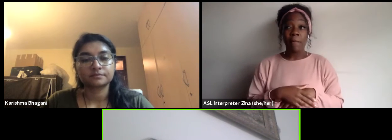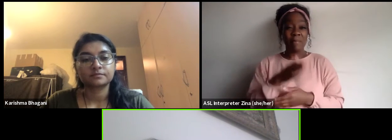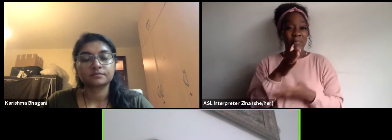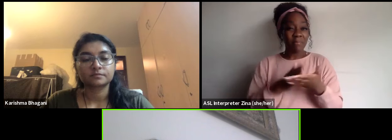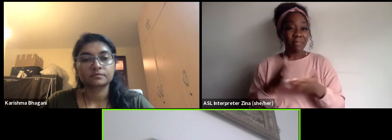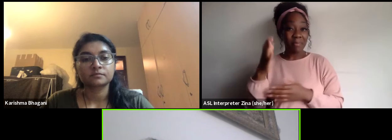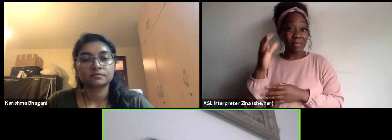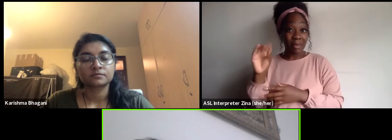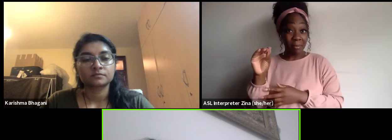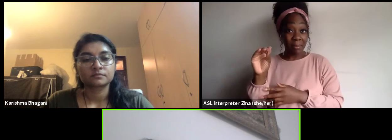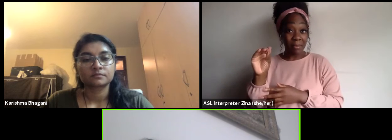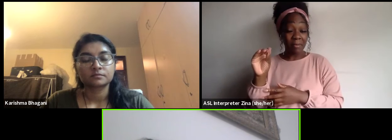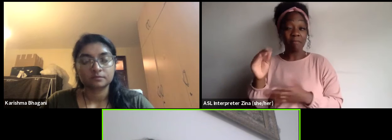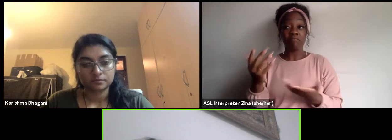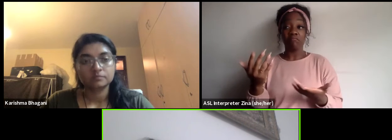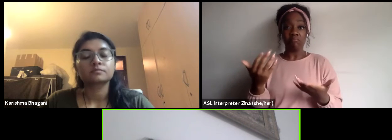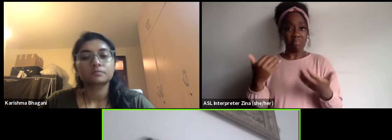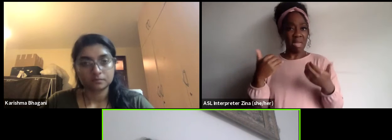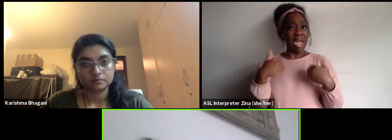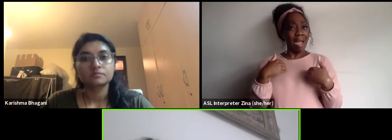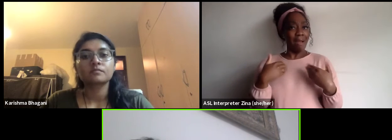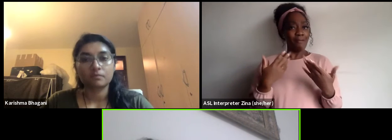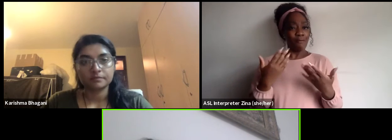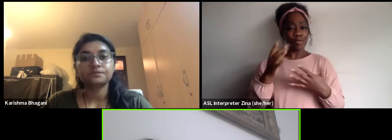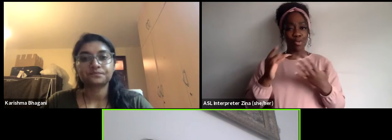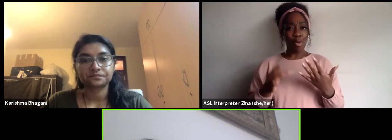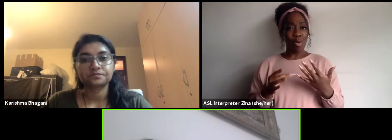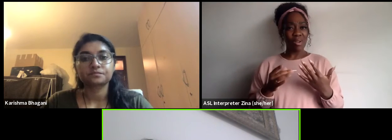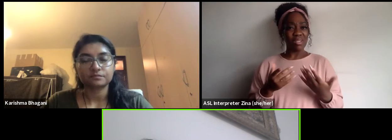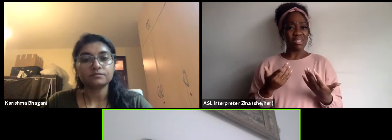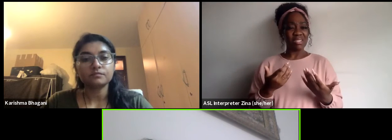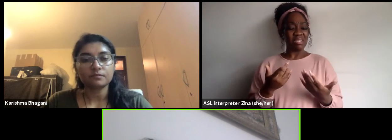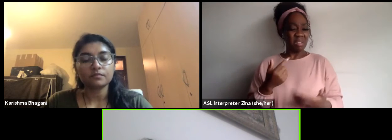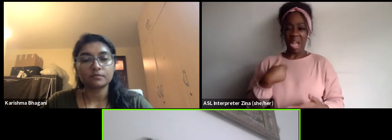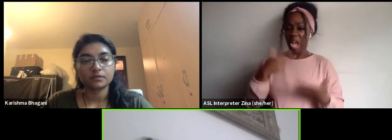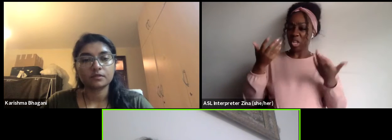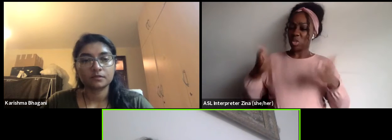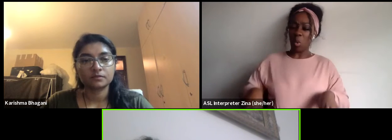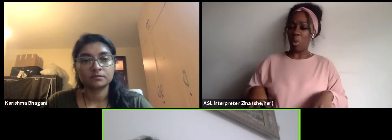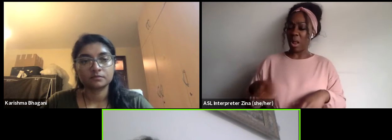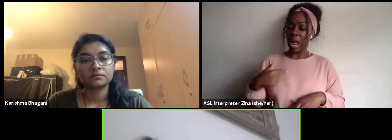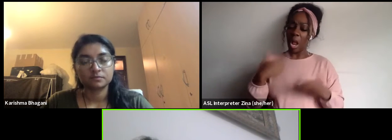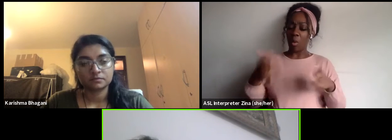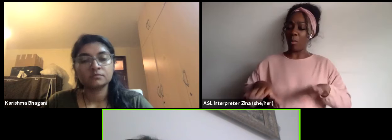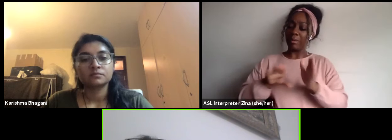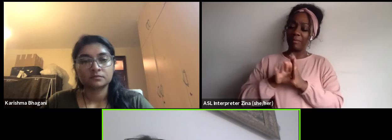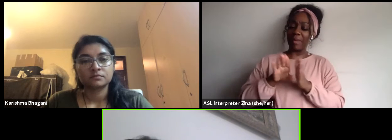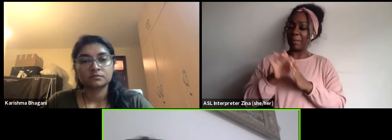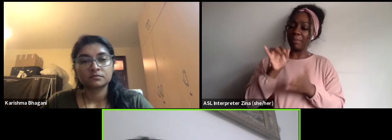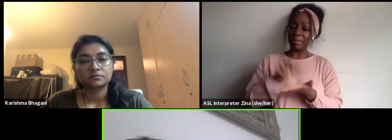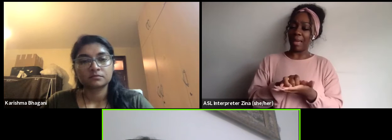have choices and said no I don't want to do something else or I don't want to develop this, that understandable